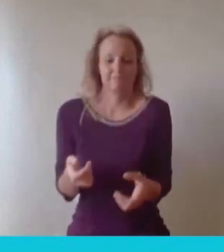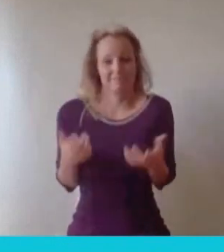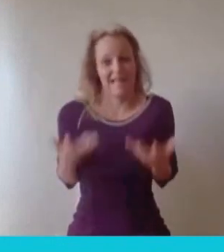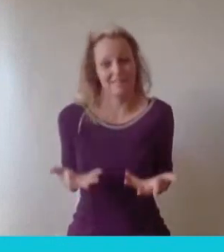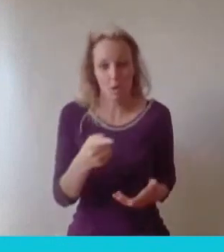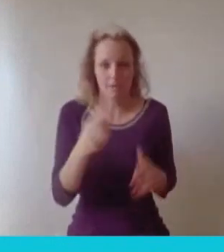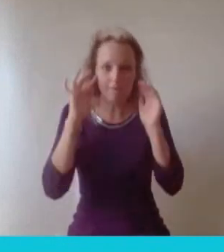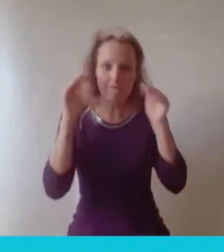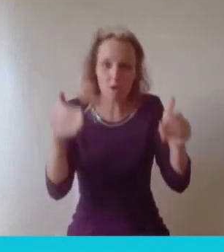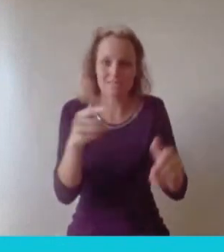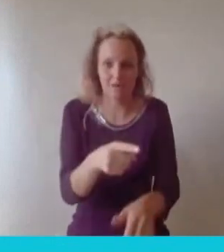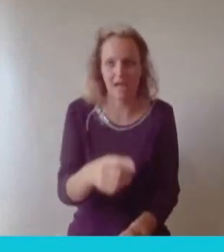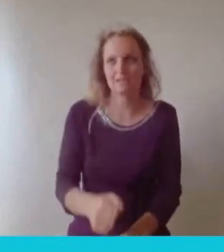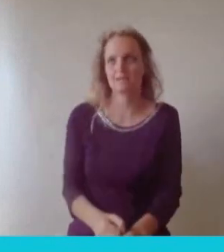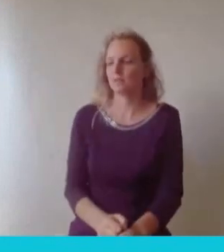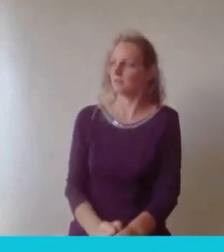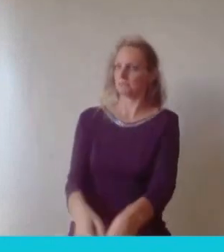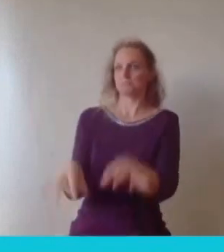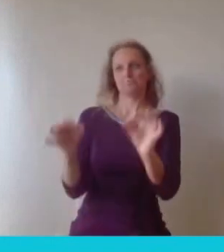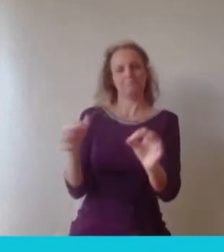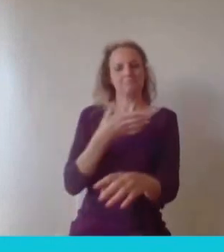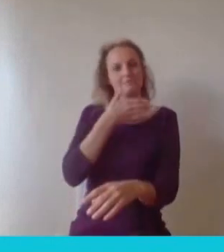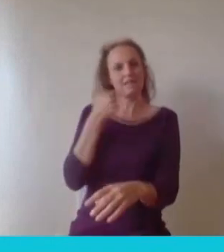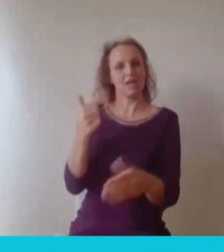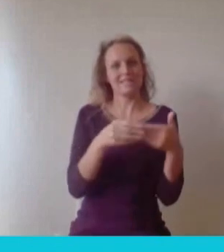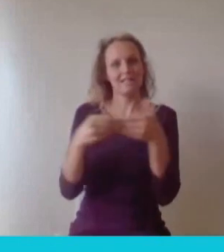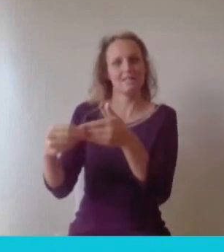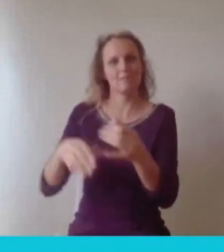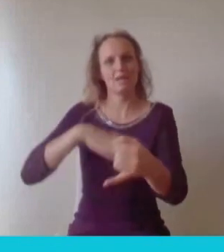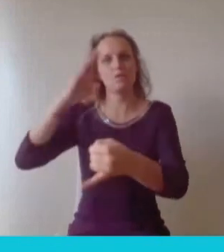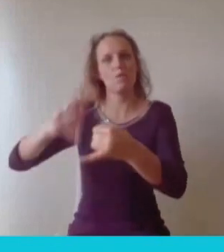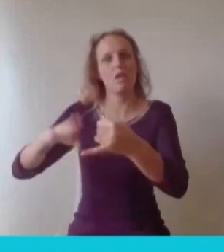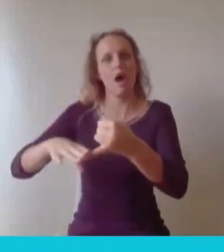into my last question, which is how do you maintain a healthy work life